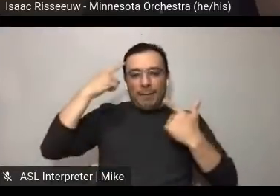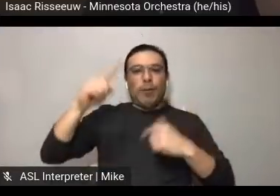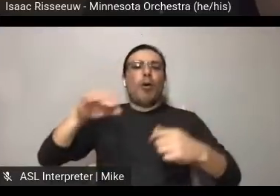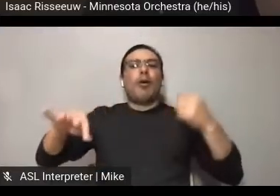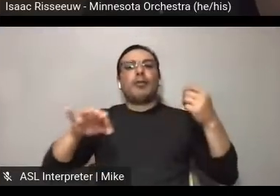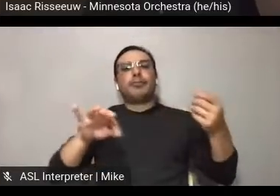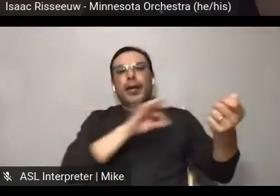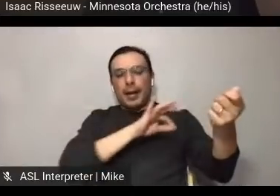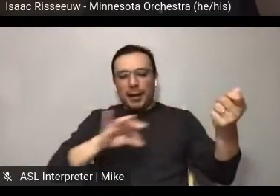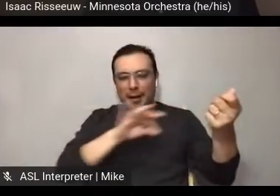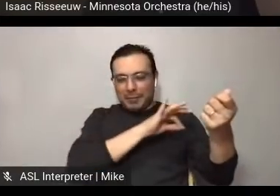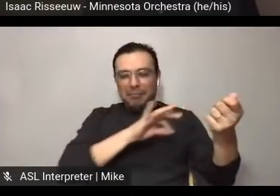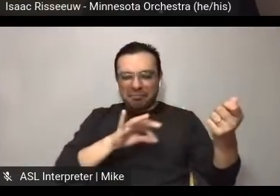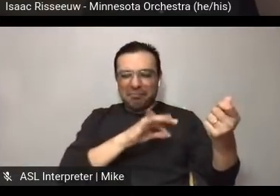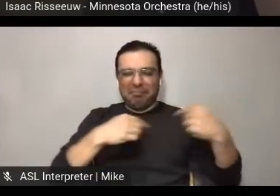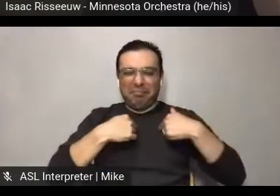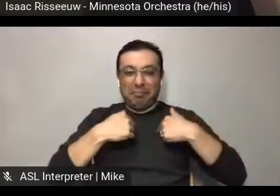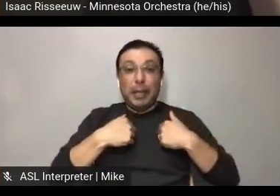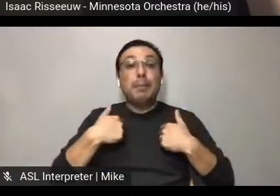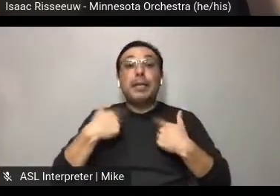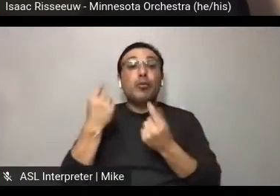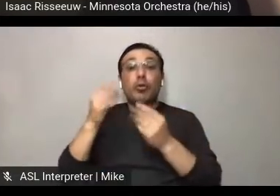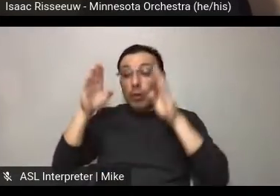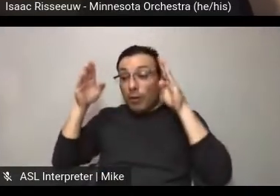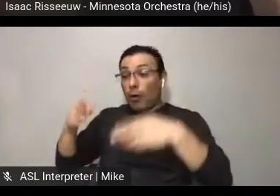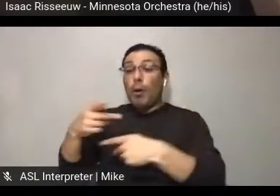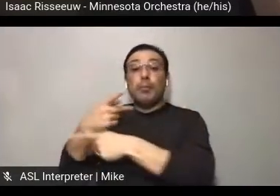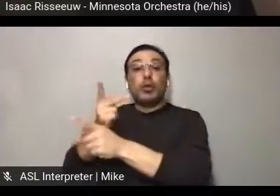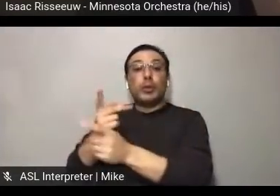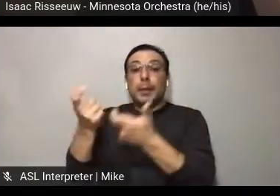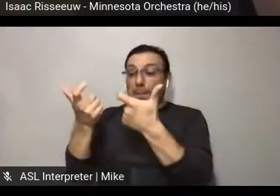habitat, which is producing large shows involving MO. In a way, this is